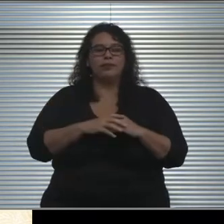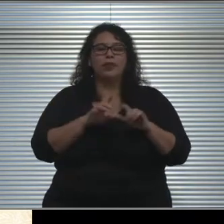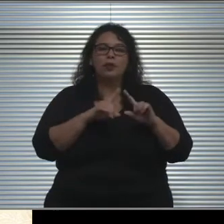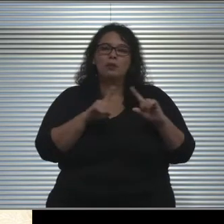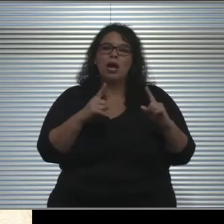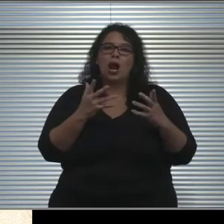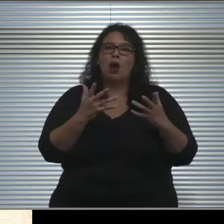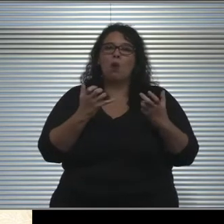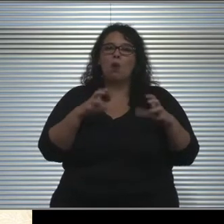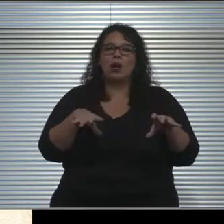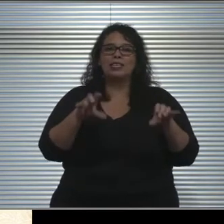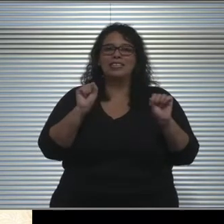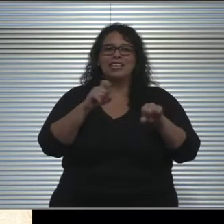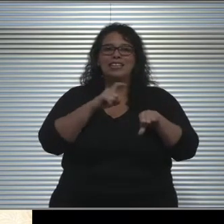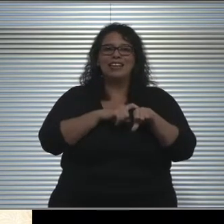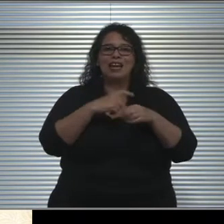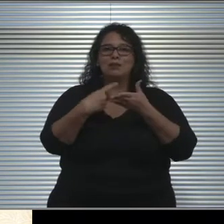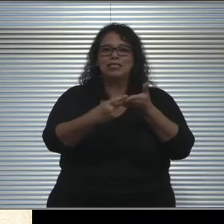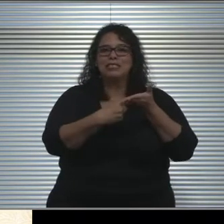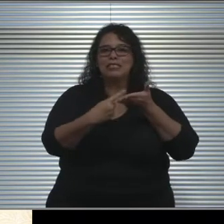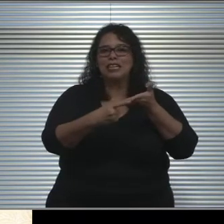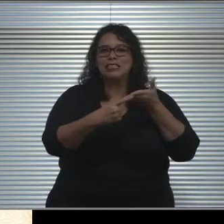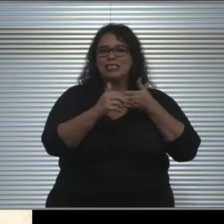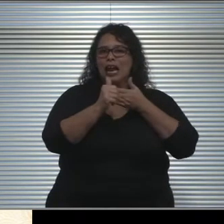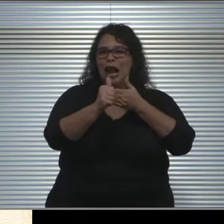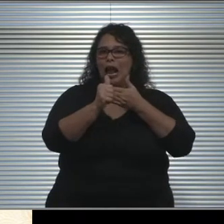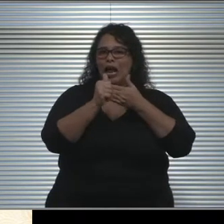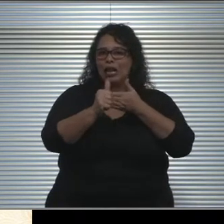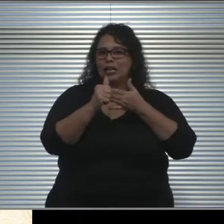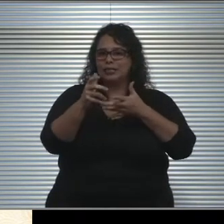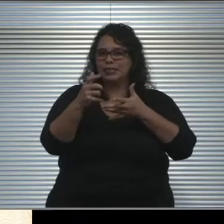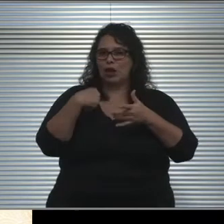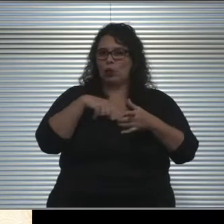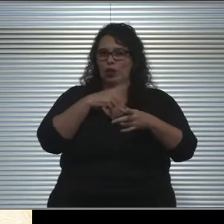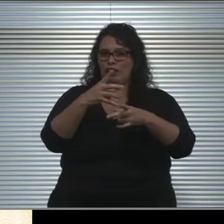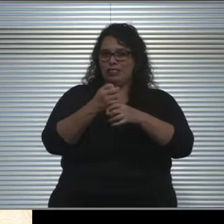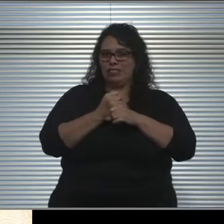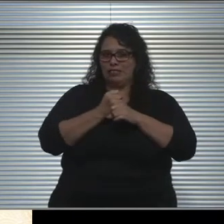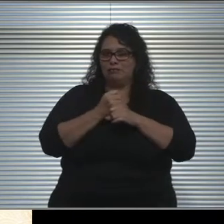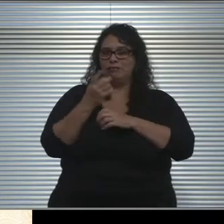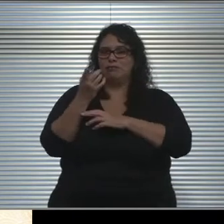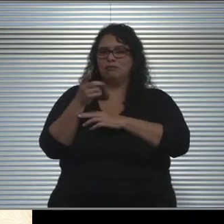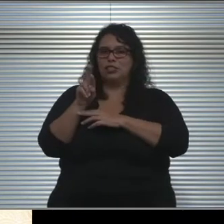to discuss the guidance that we've received. And as Dr. Brown mentioned,